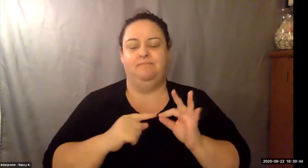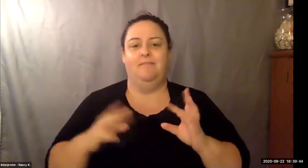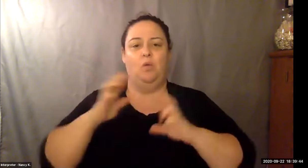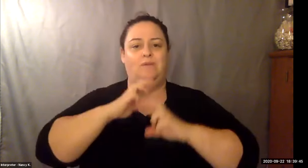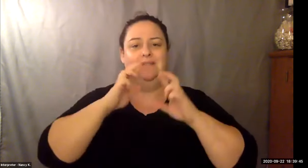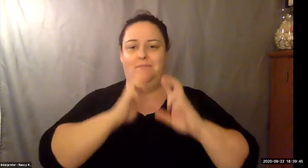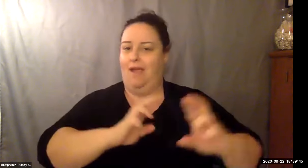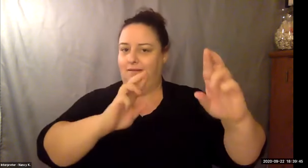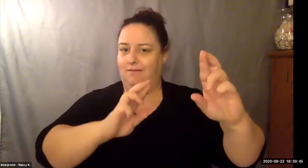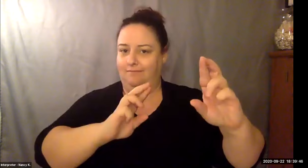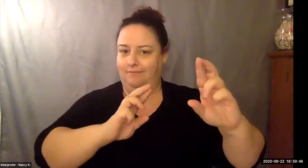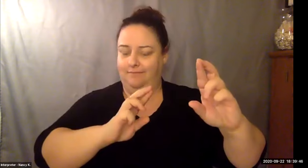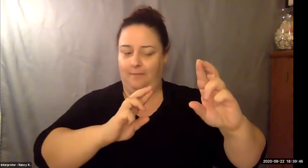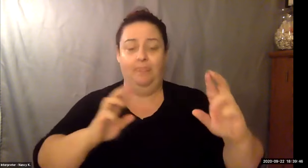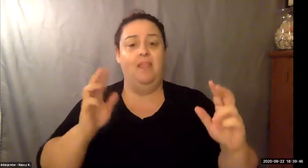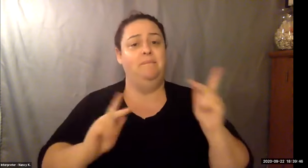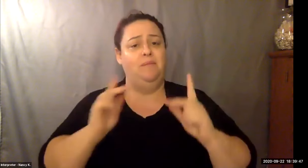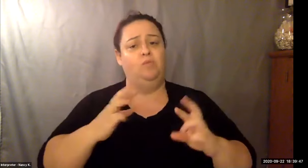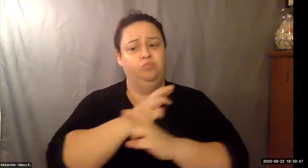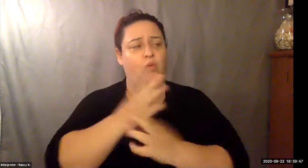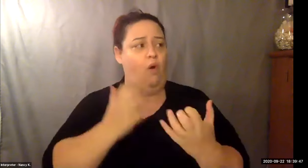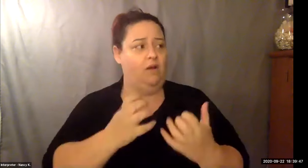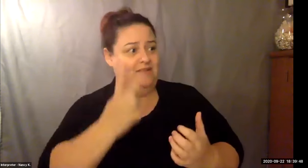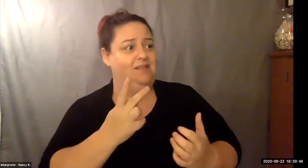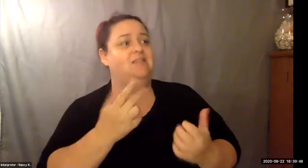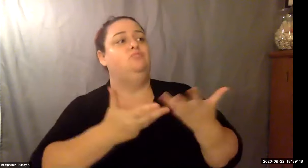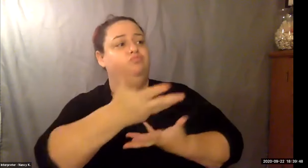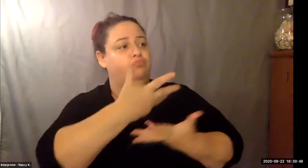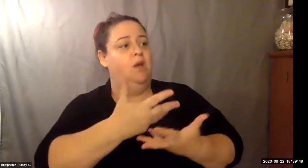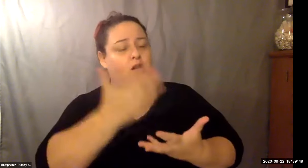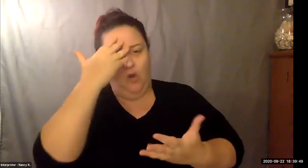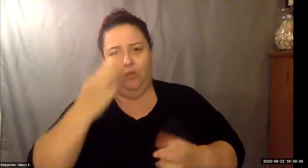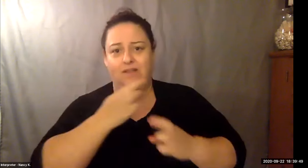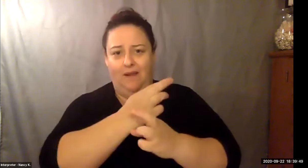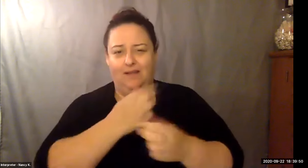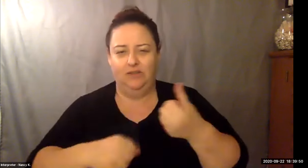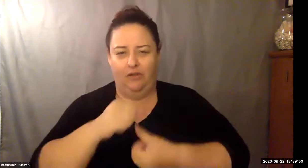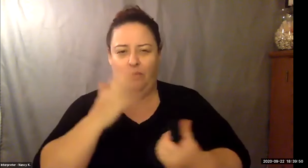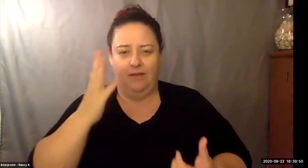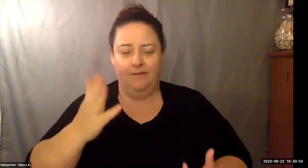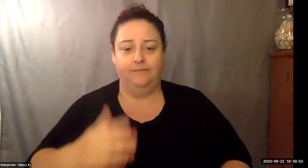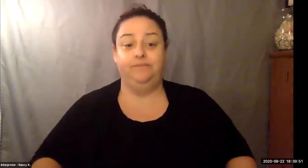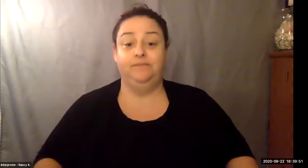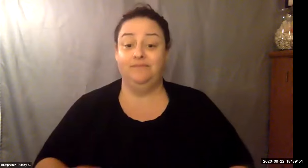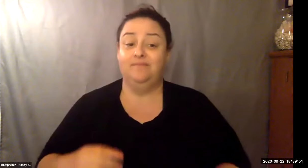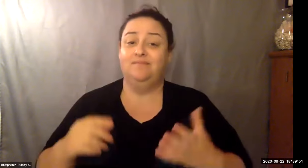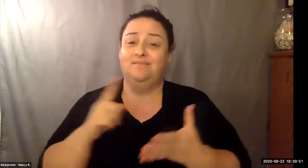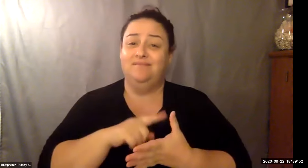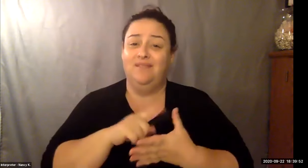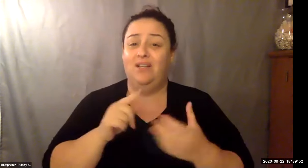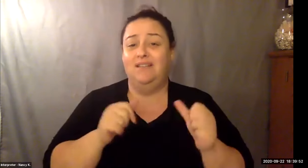Keith Wolling: And educate yourself. There are online courses that are free, that you can take and learn to make yourself more distinguishable.